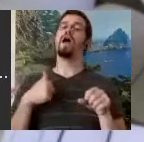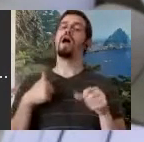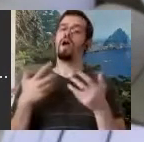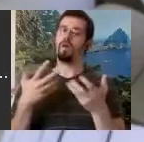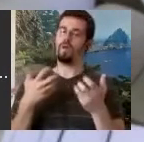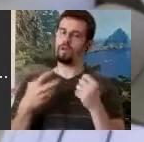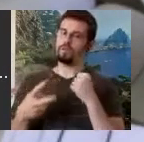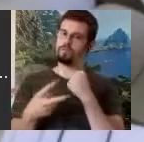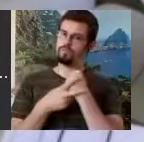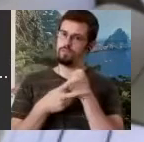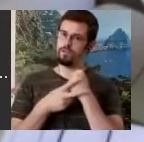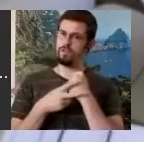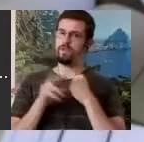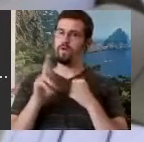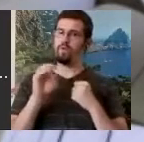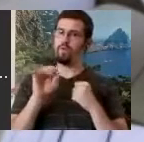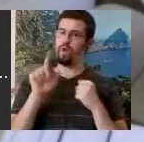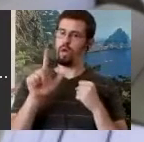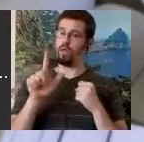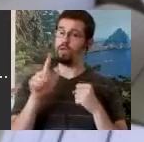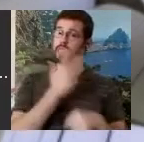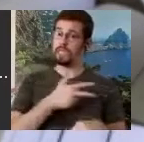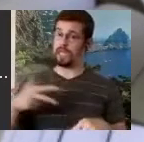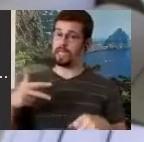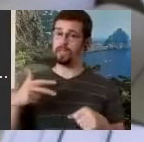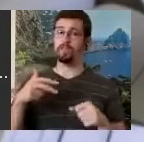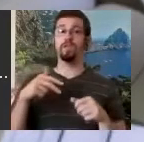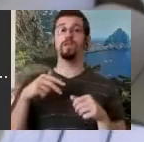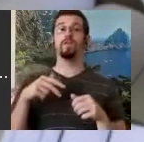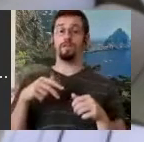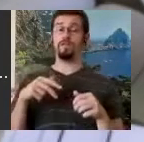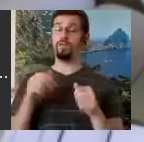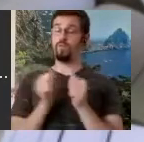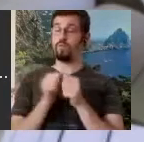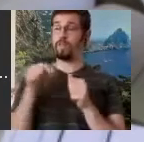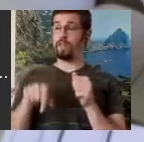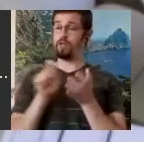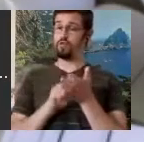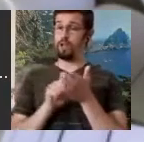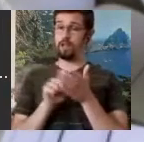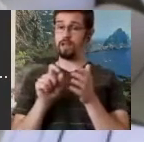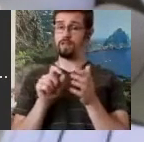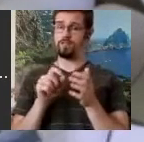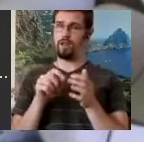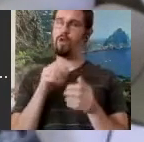Ballet system of training in this system. And I got a lovely letter back from